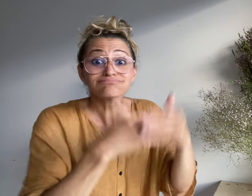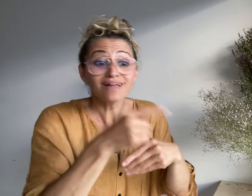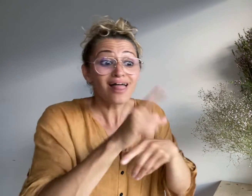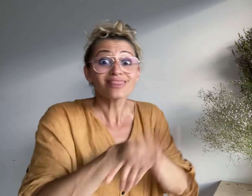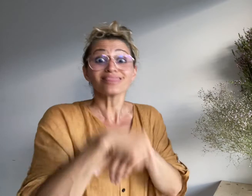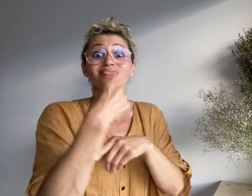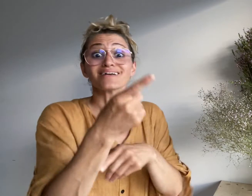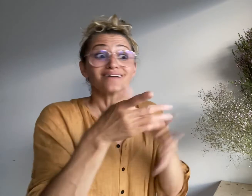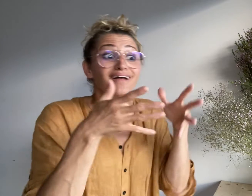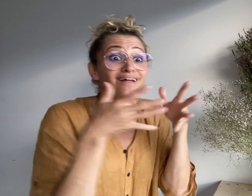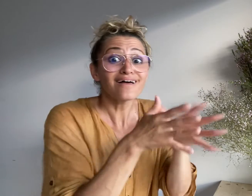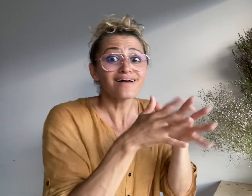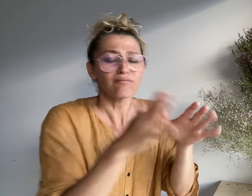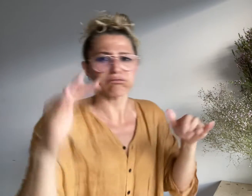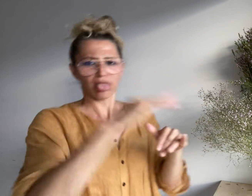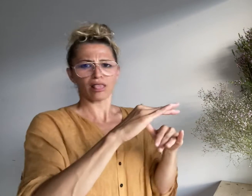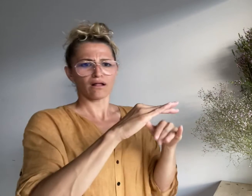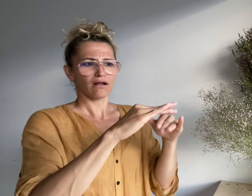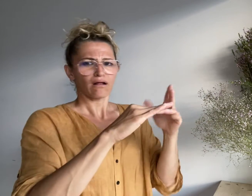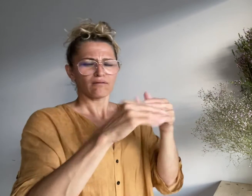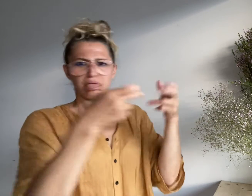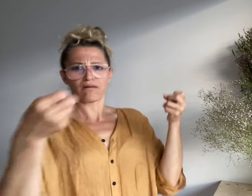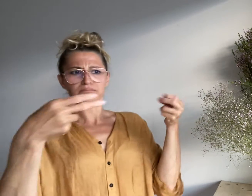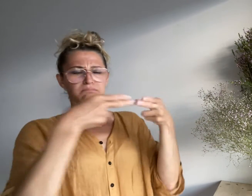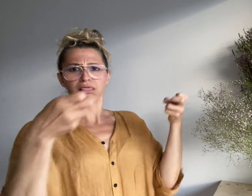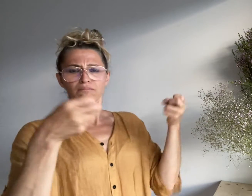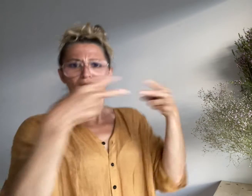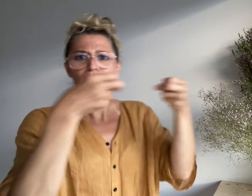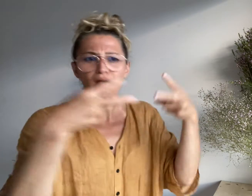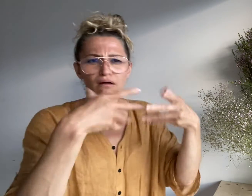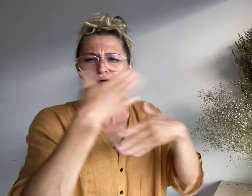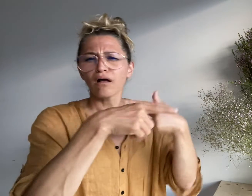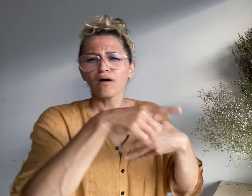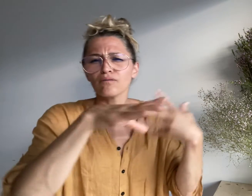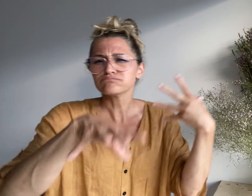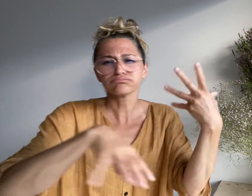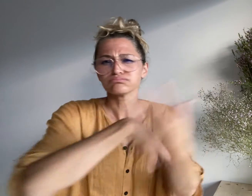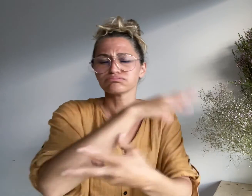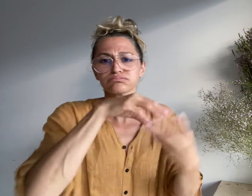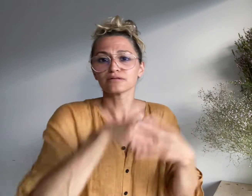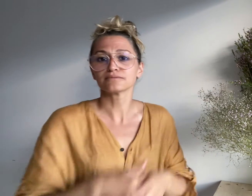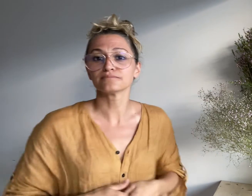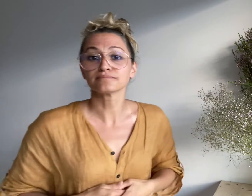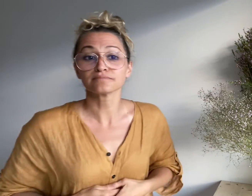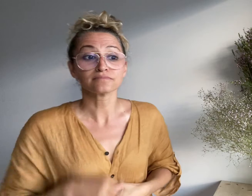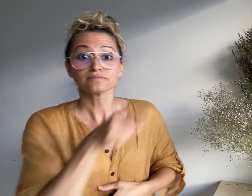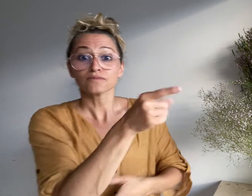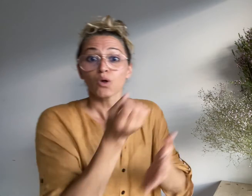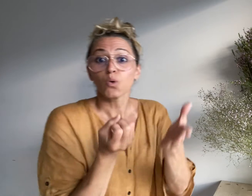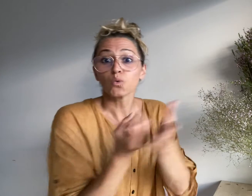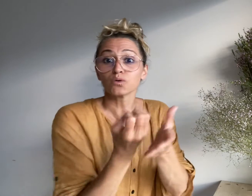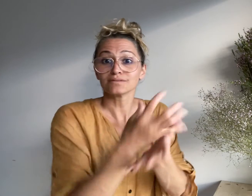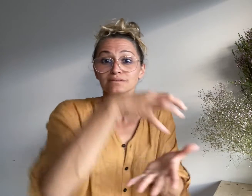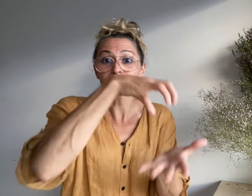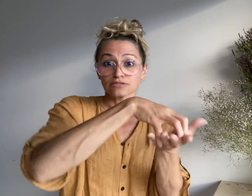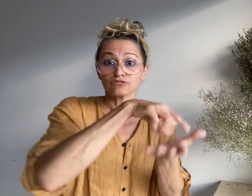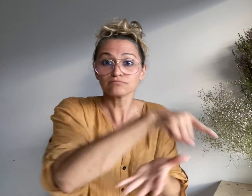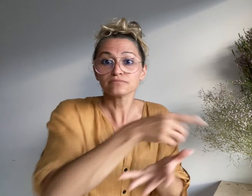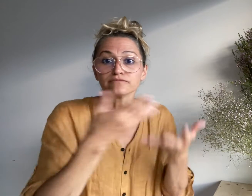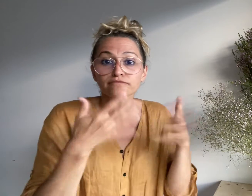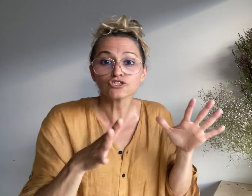the beginning of the next story. The news station has